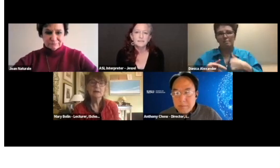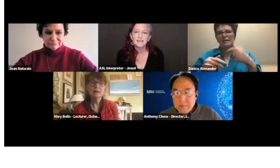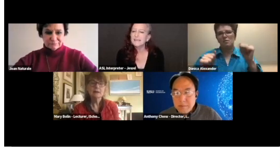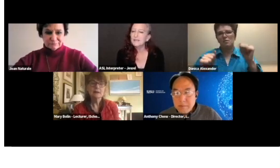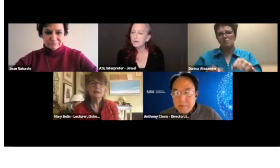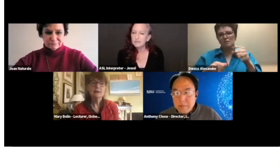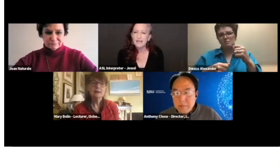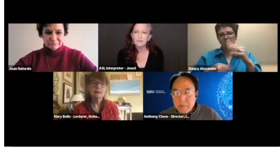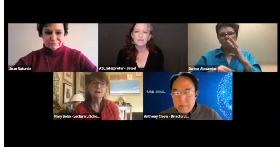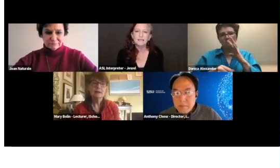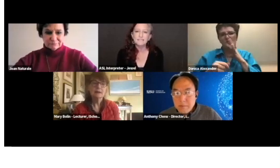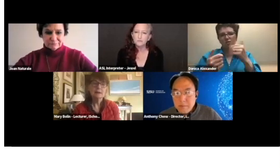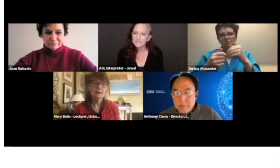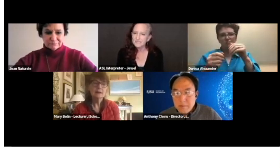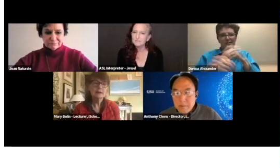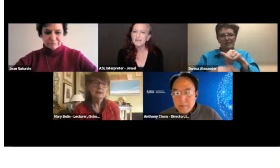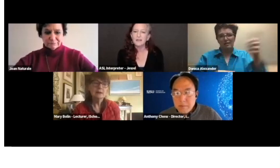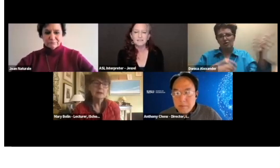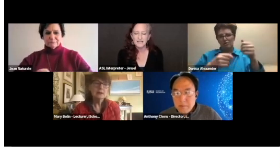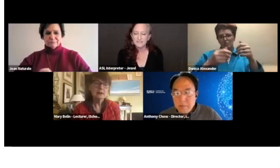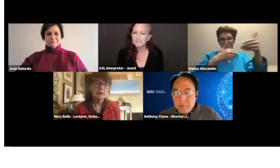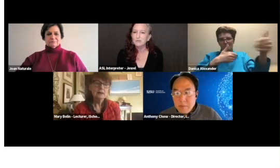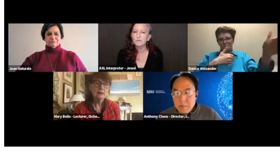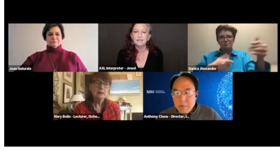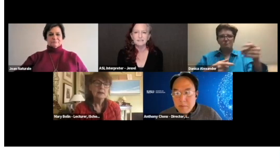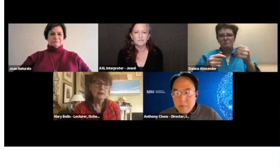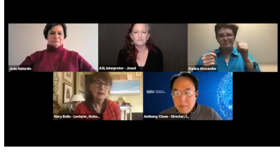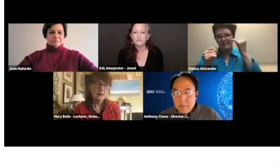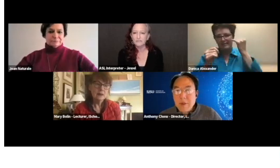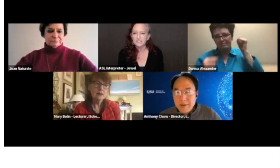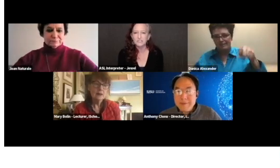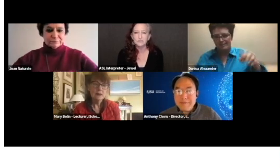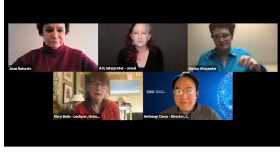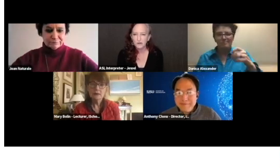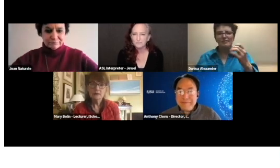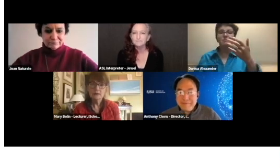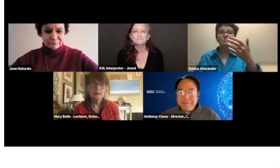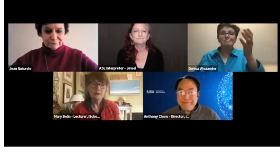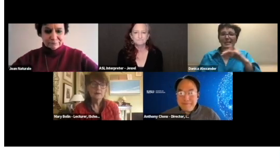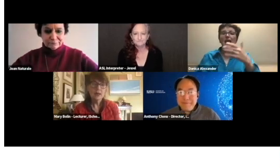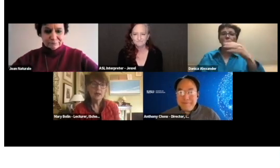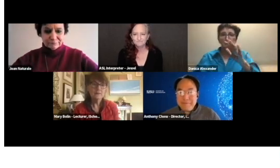and anyone that's interested may contact me directly, feel free to do so. Okay. Thanks.